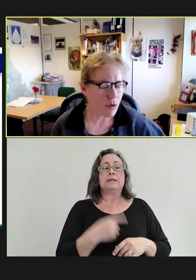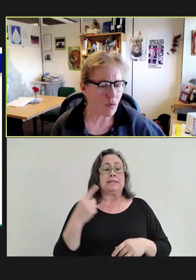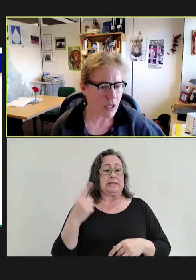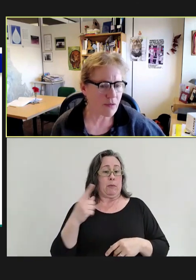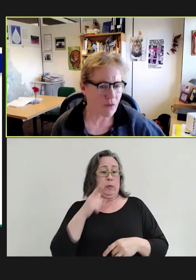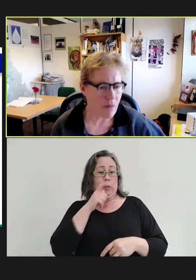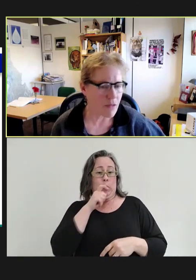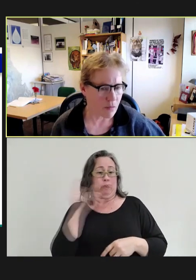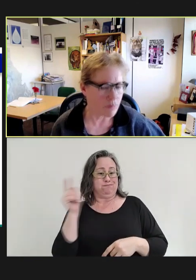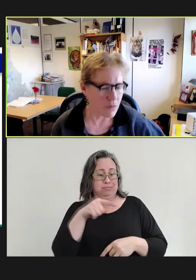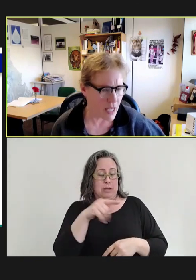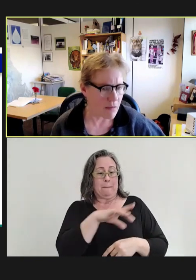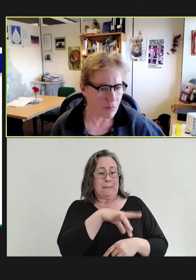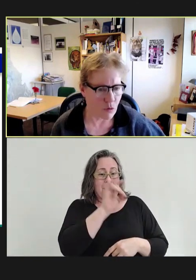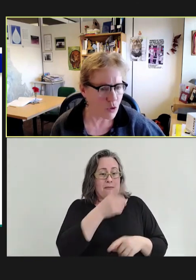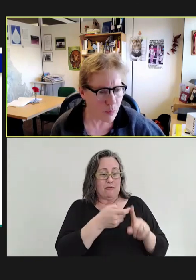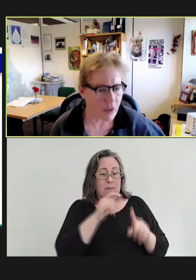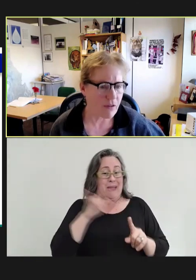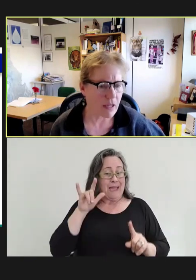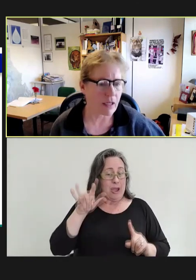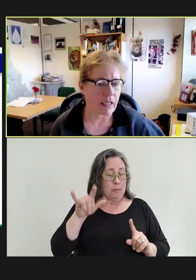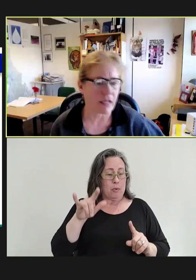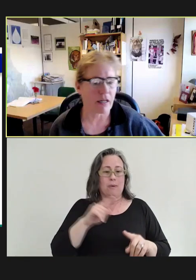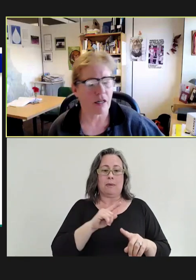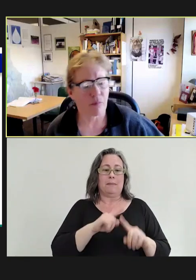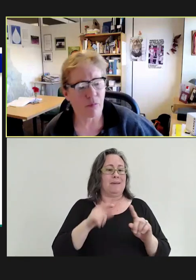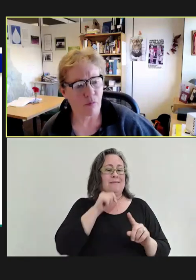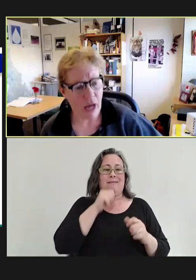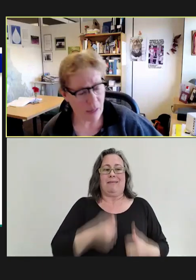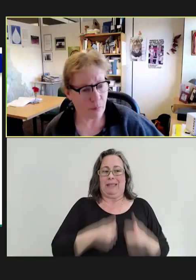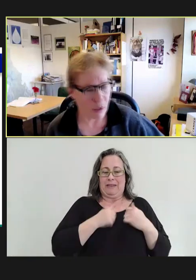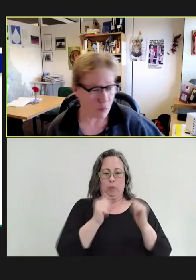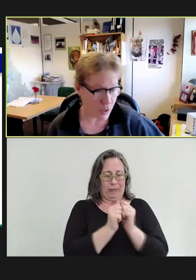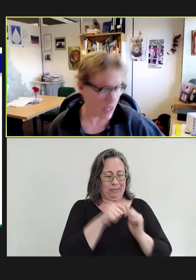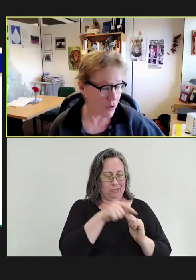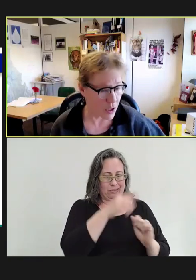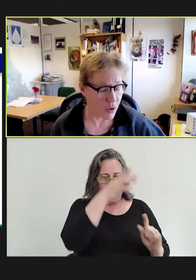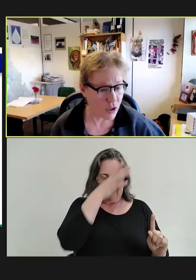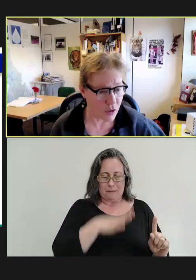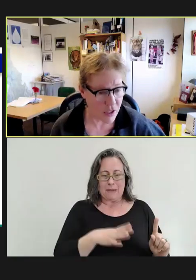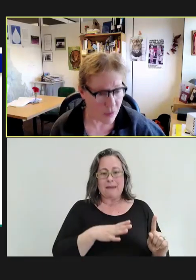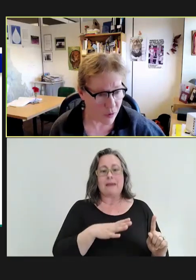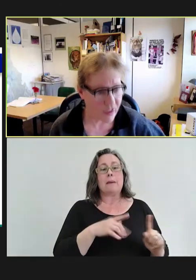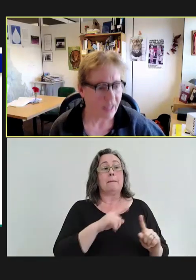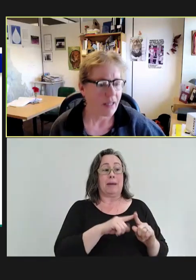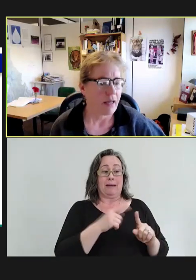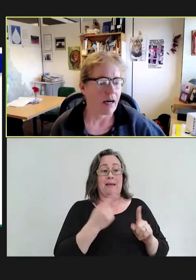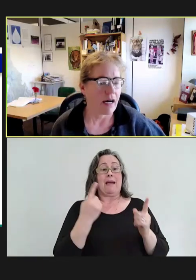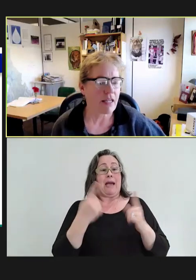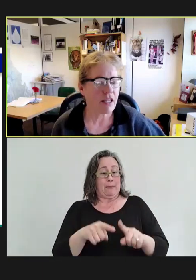but was from the same group of -- and had -- but was a healthcare worker and was immune. And then